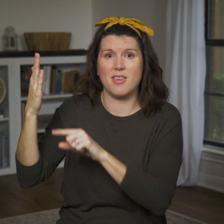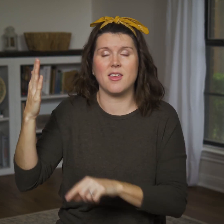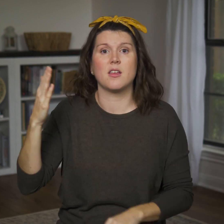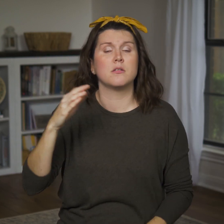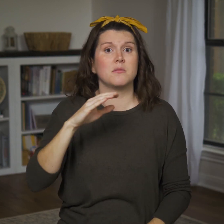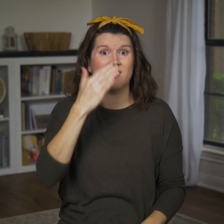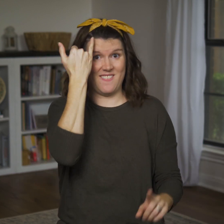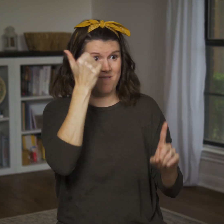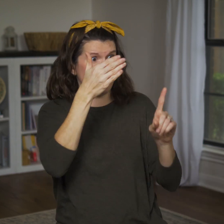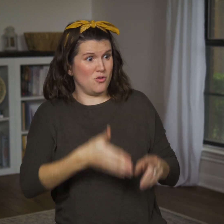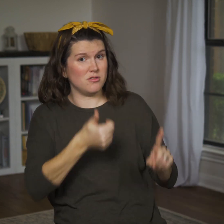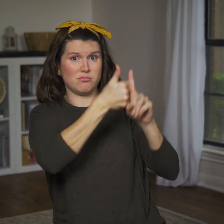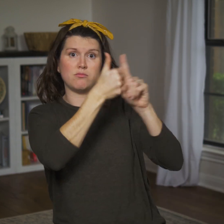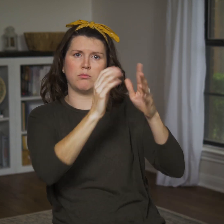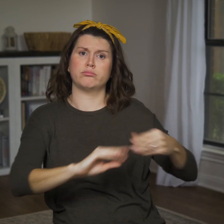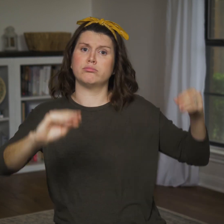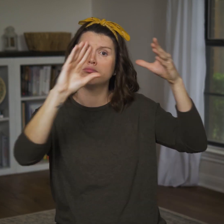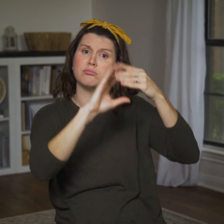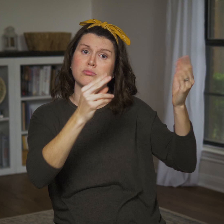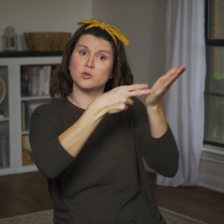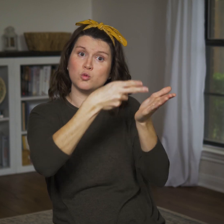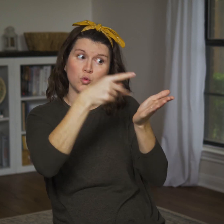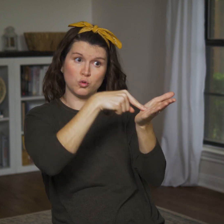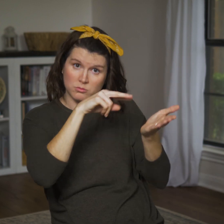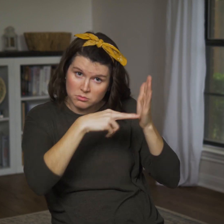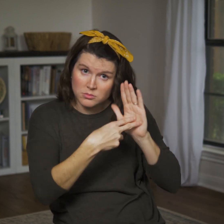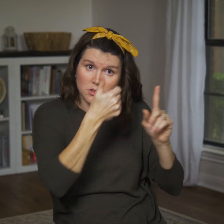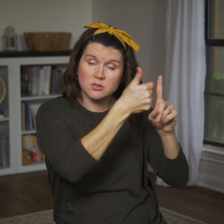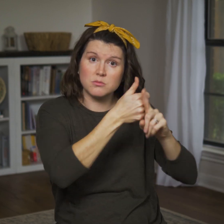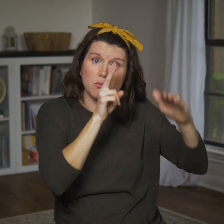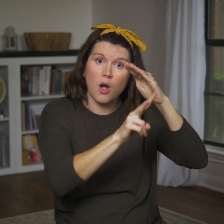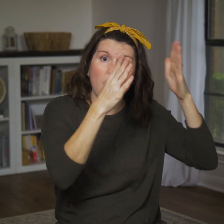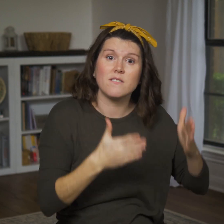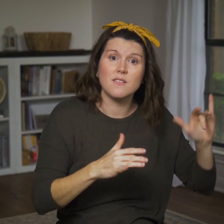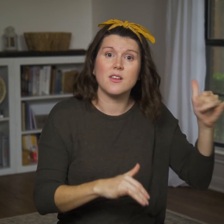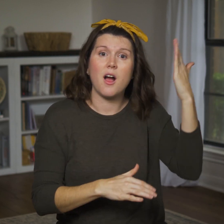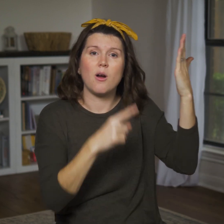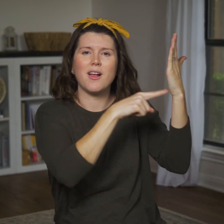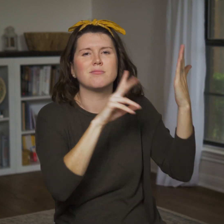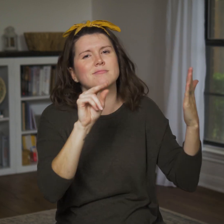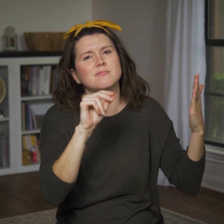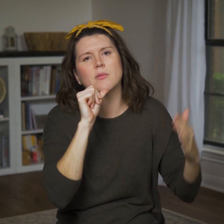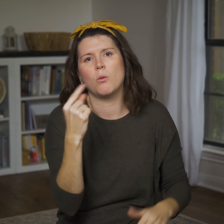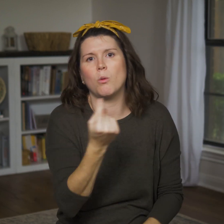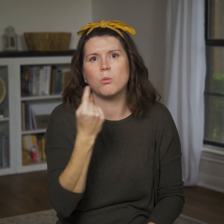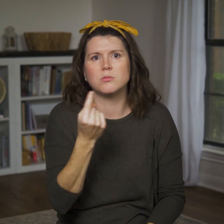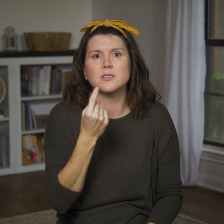Just because someone speaks, truth that doesn’t make them a prophet of YHWH.